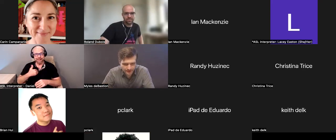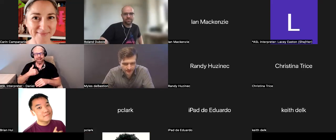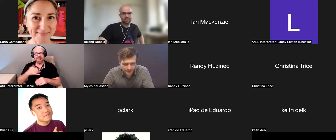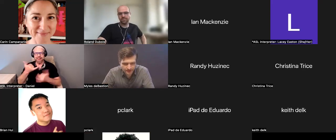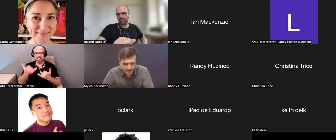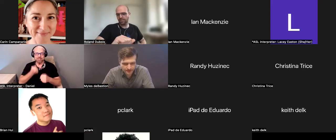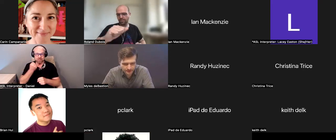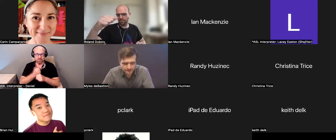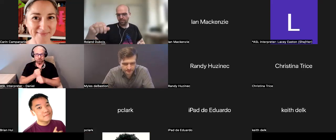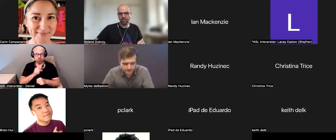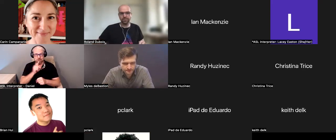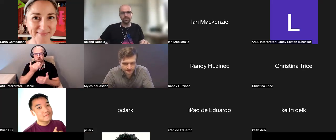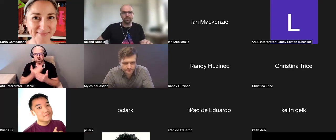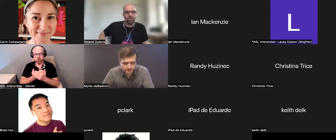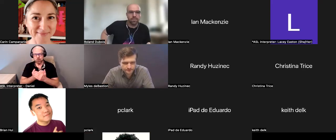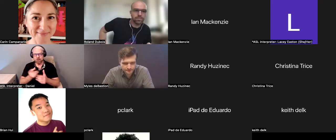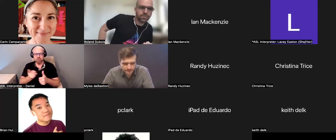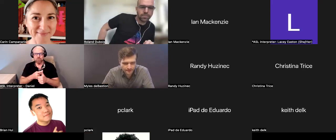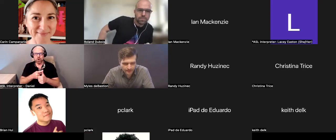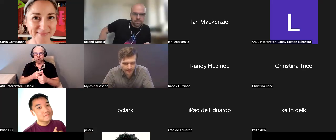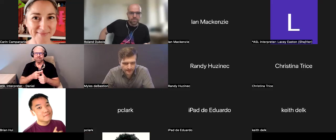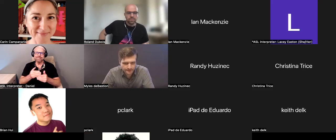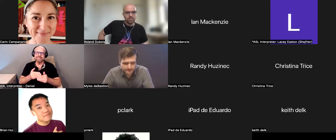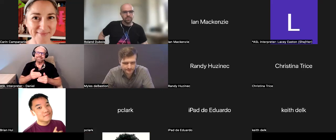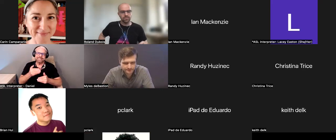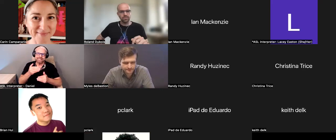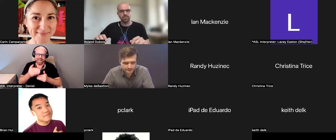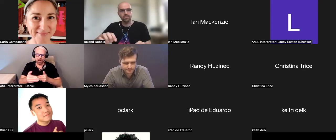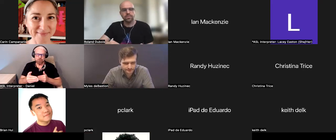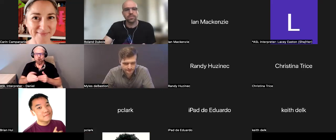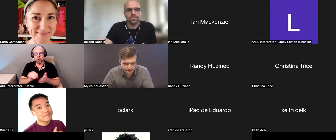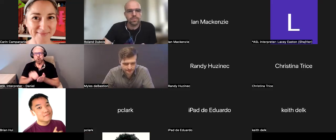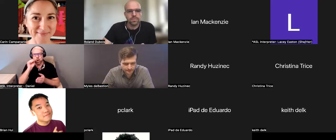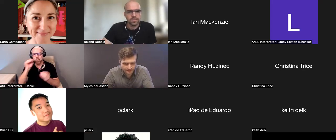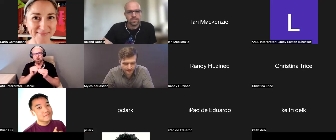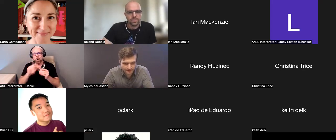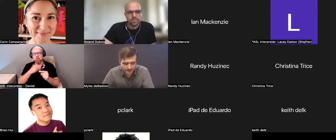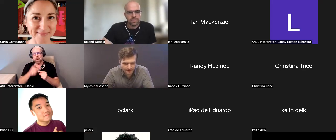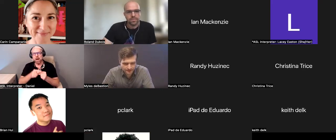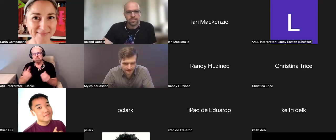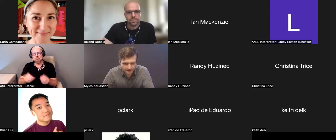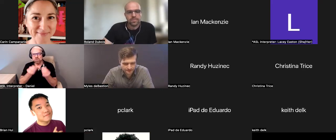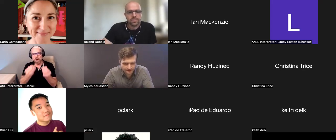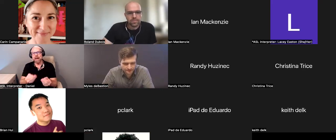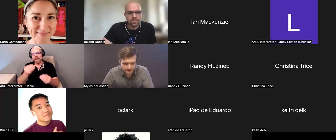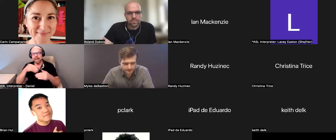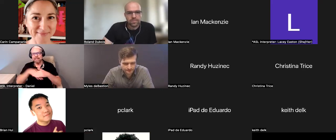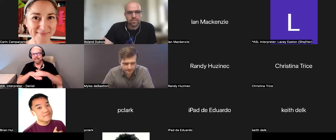good first step to learn more about providing accessibility accommodations. I am hoping we